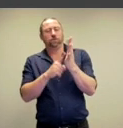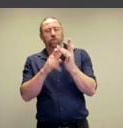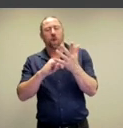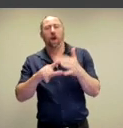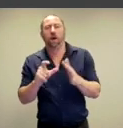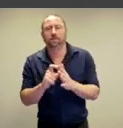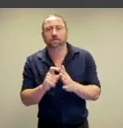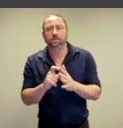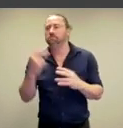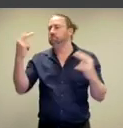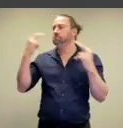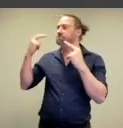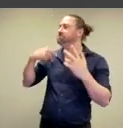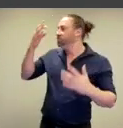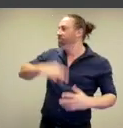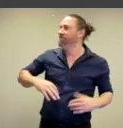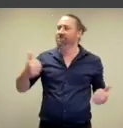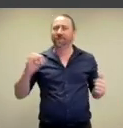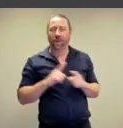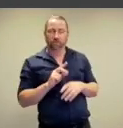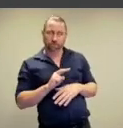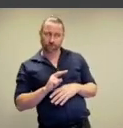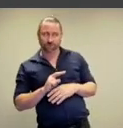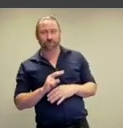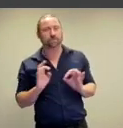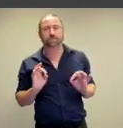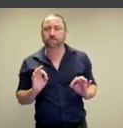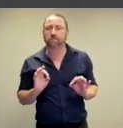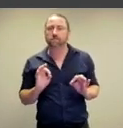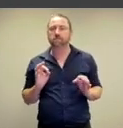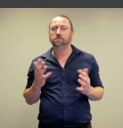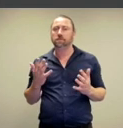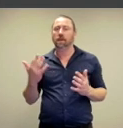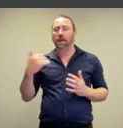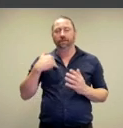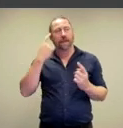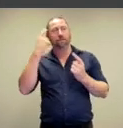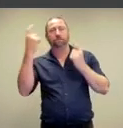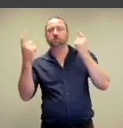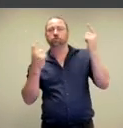sexualized with our clothes off than on, where clothing engages the